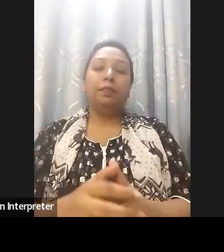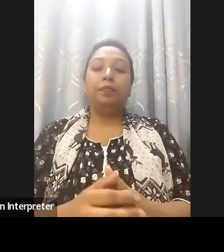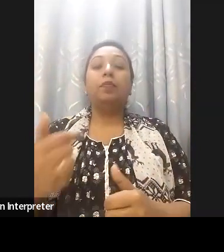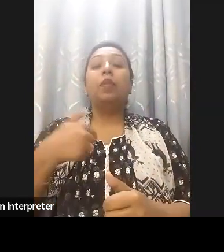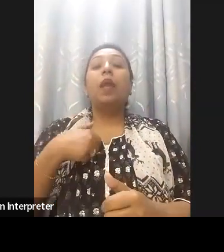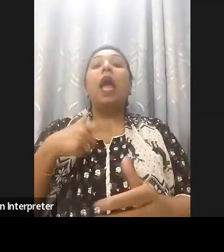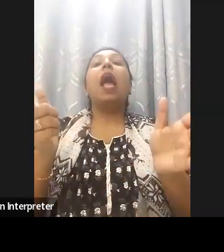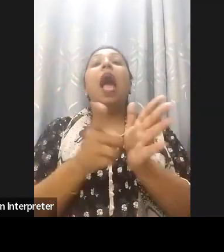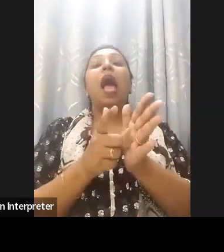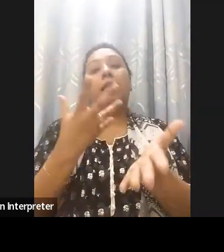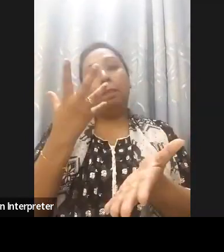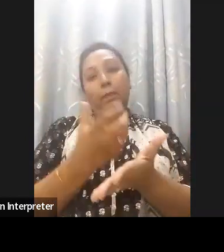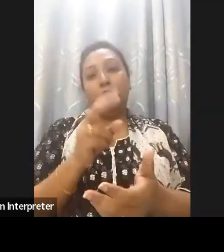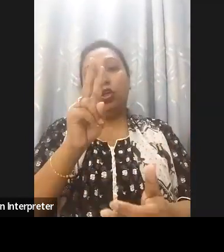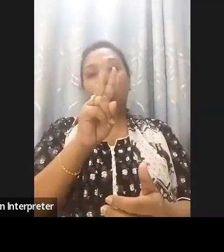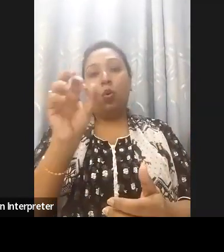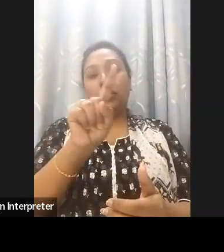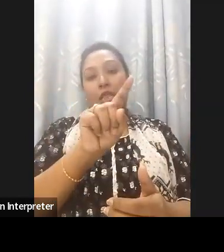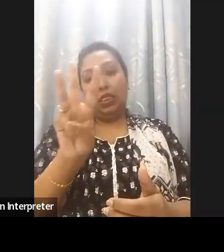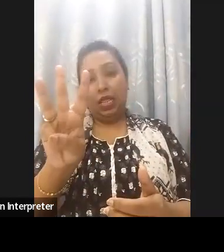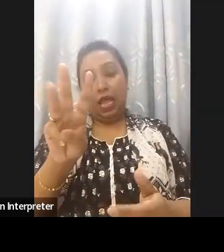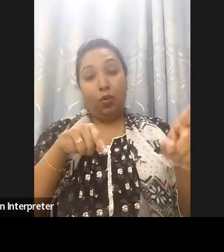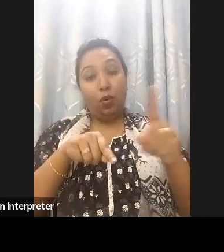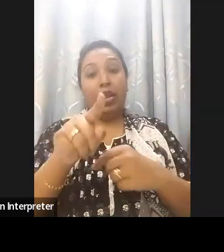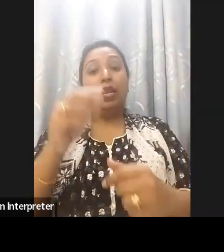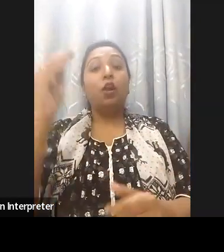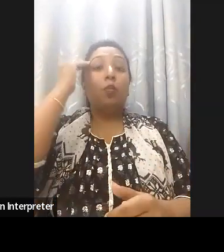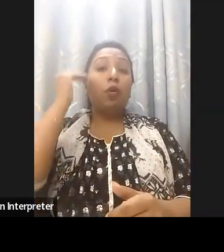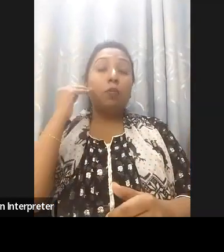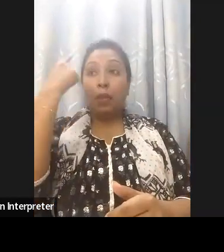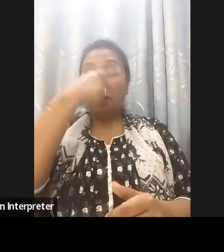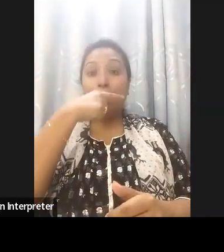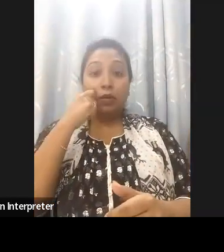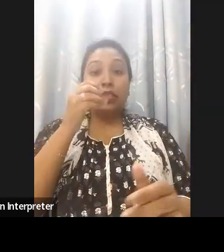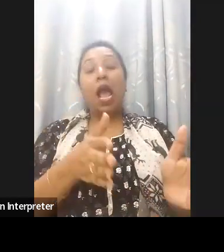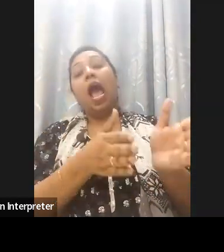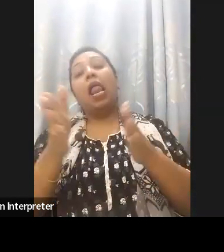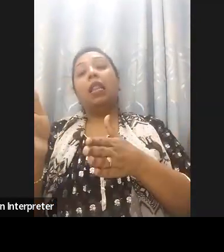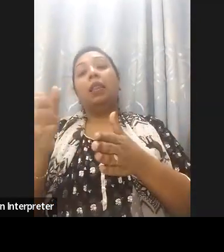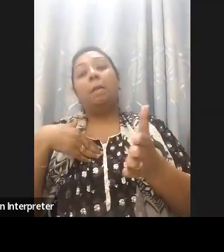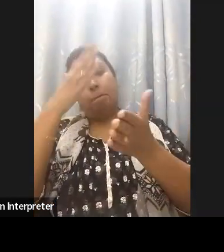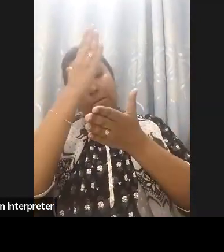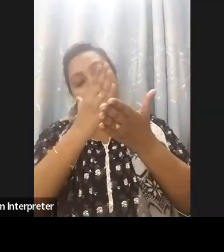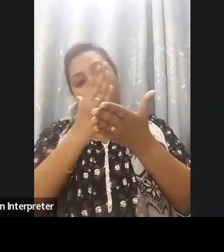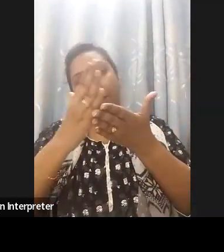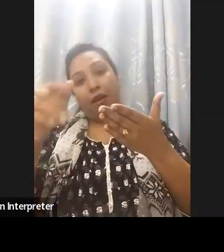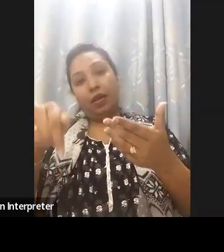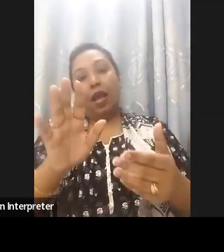section on digital inclusion and accessibility. In that section it was defined what we mean